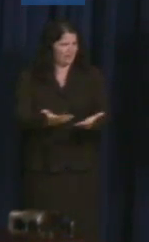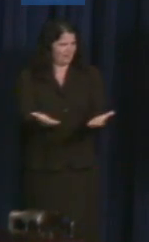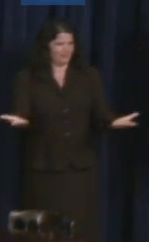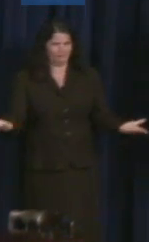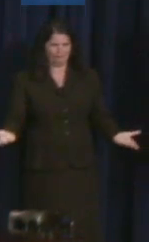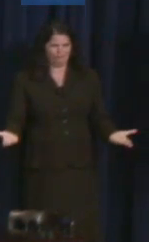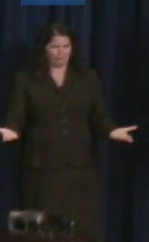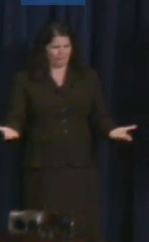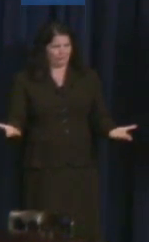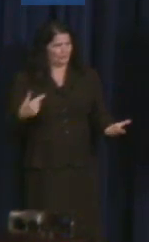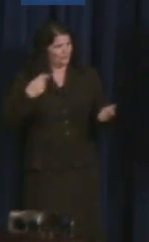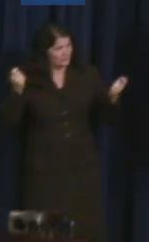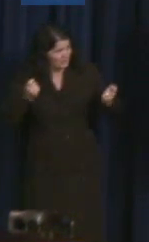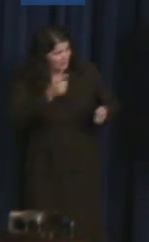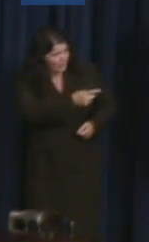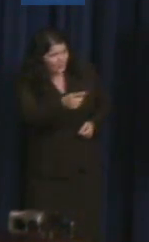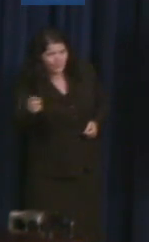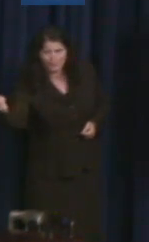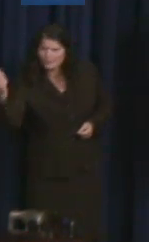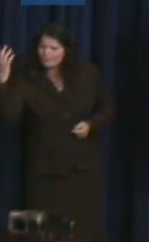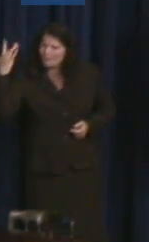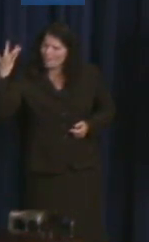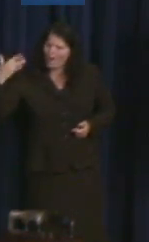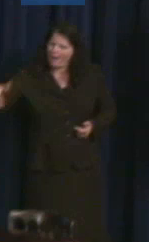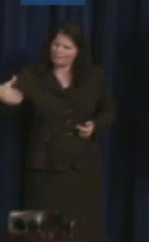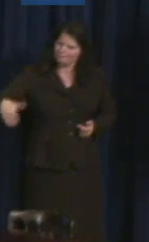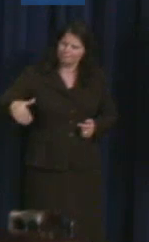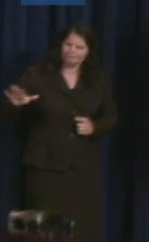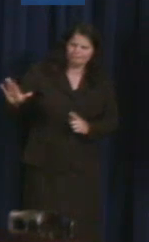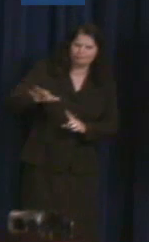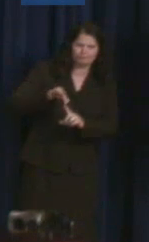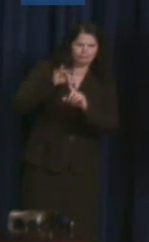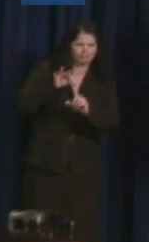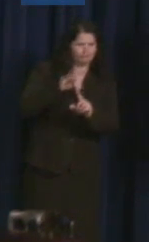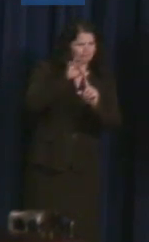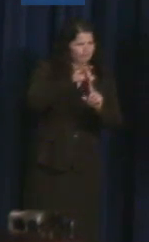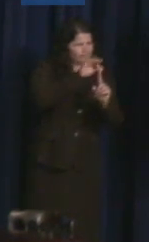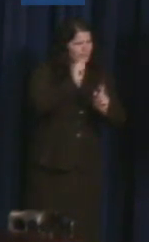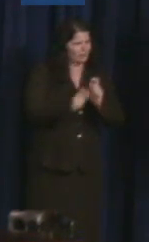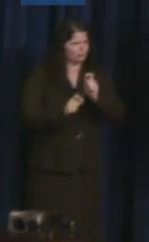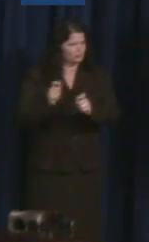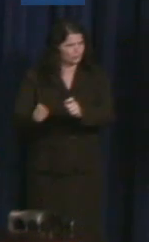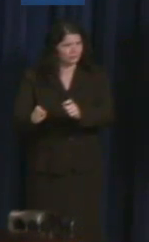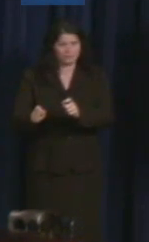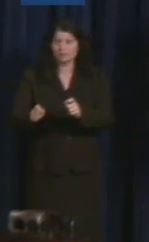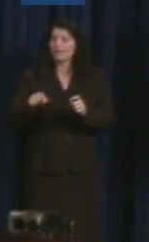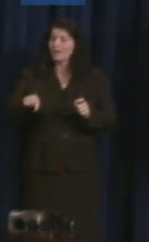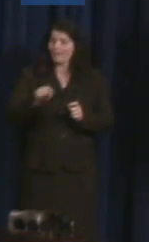You are unique because we are honoring individuals across generations, some of whom have been advocating